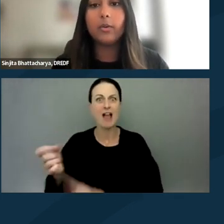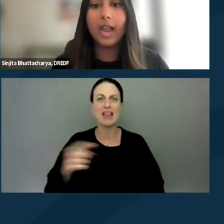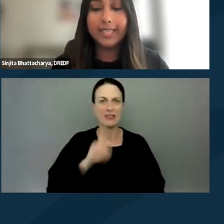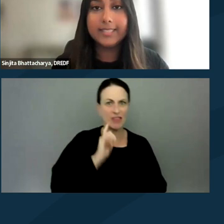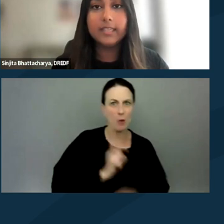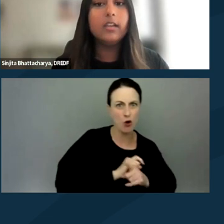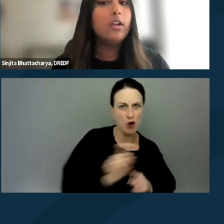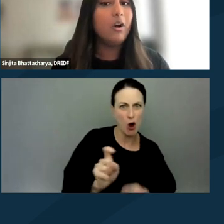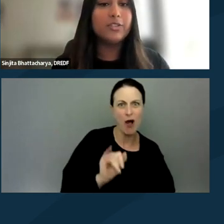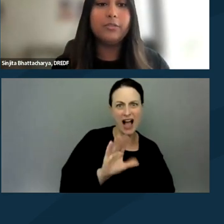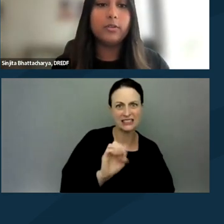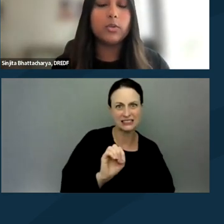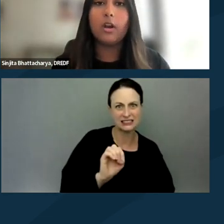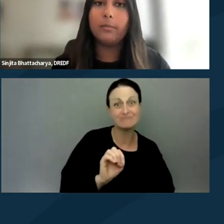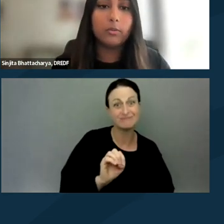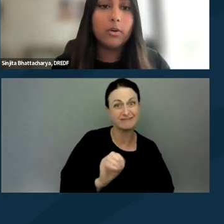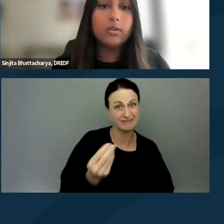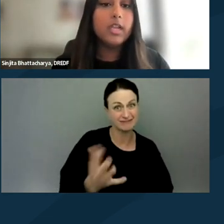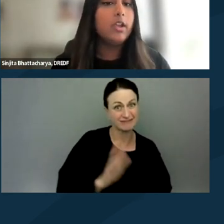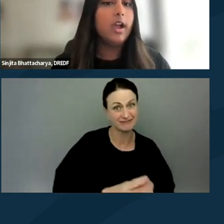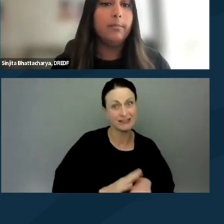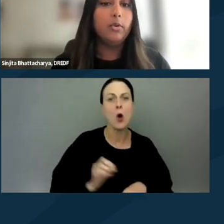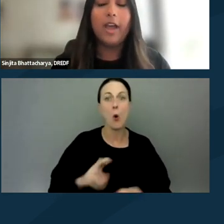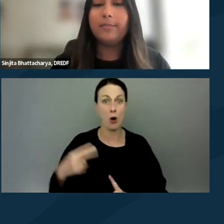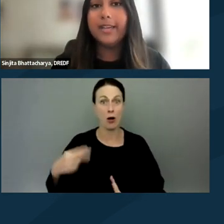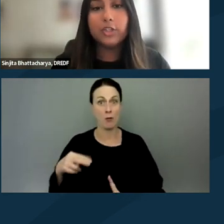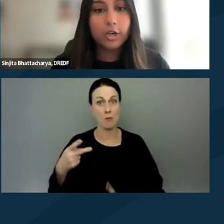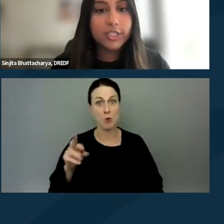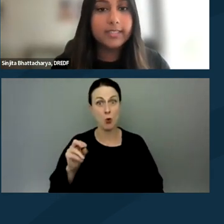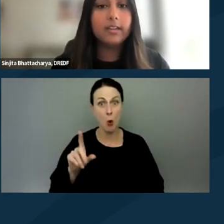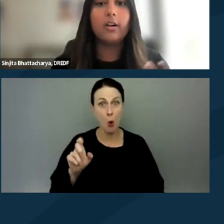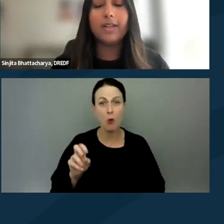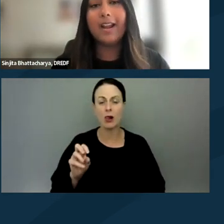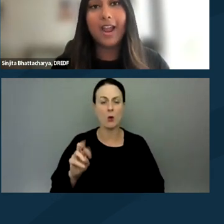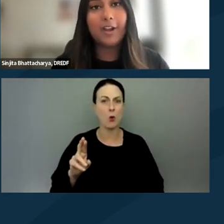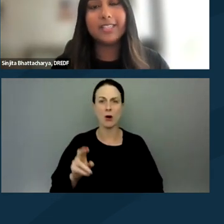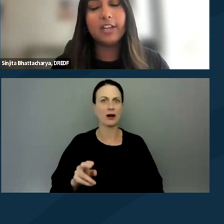or ICE. Also, folks who are on parole, who have pending charges are higher risk